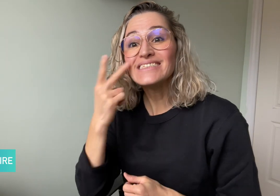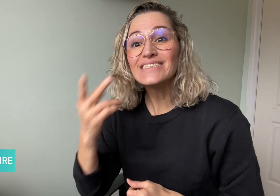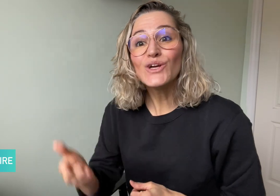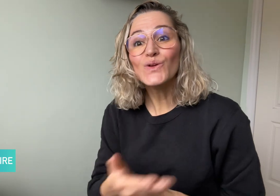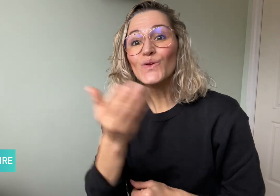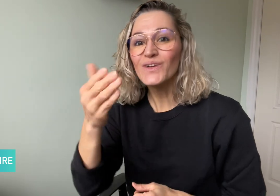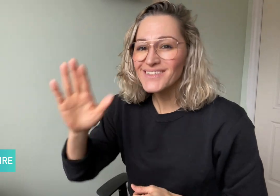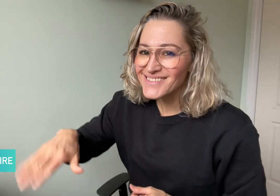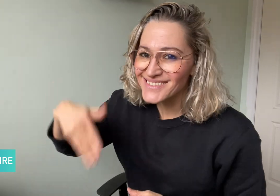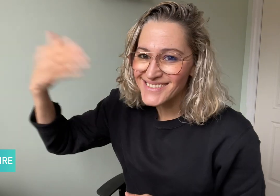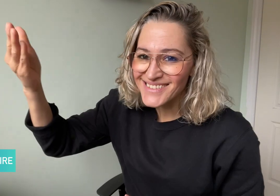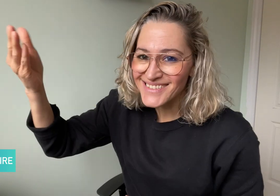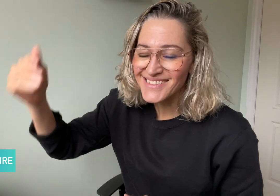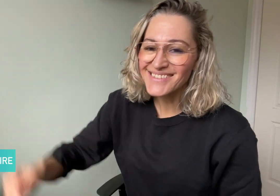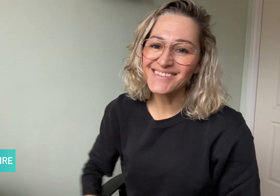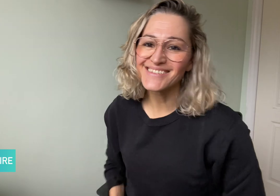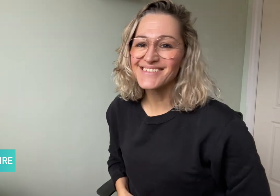See you next time!